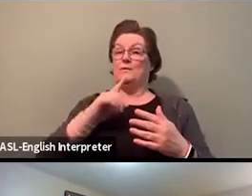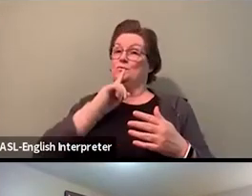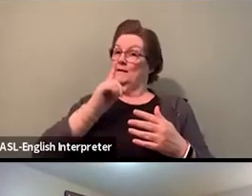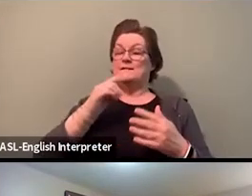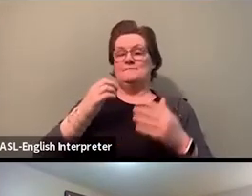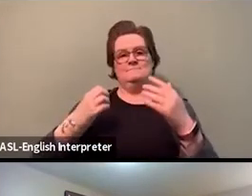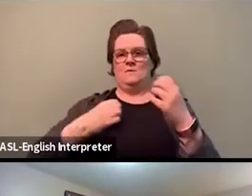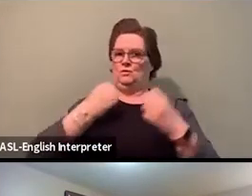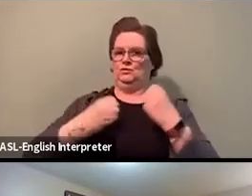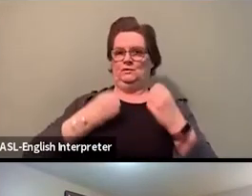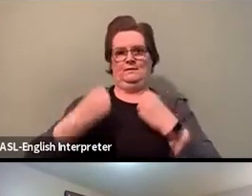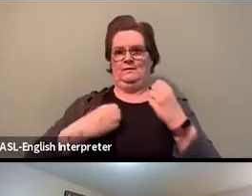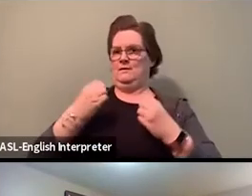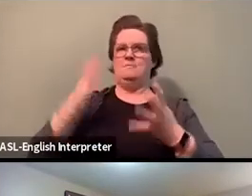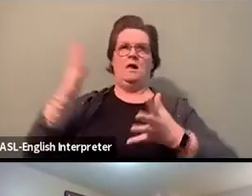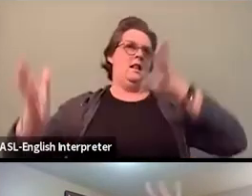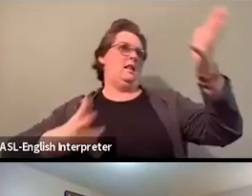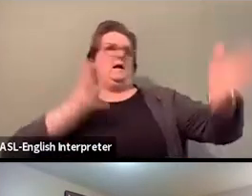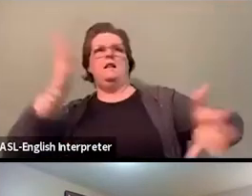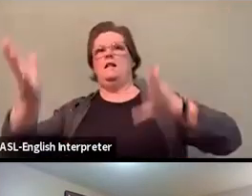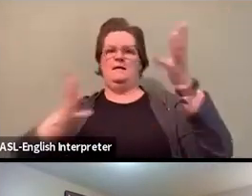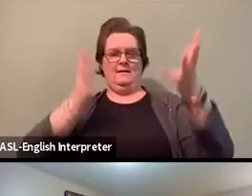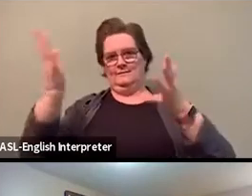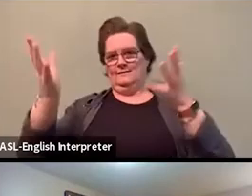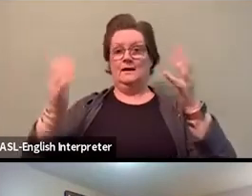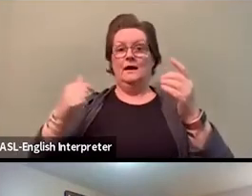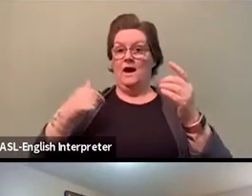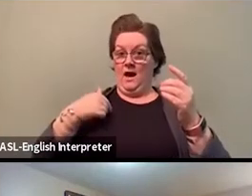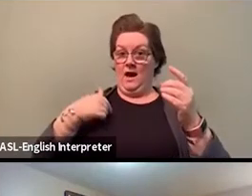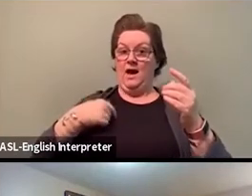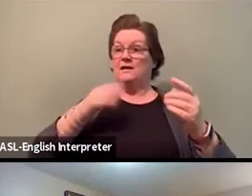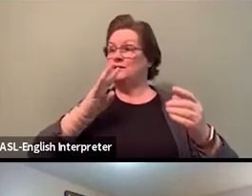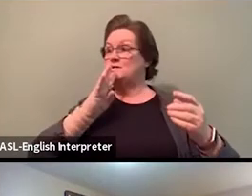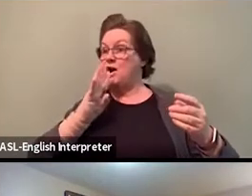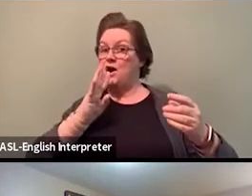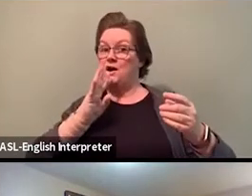I use my hands a lot, I take up space, you know.